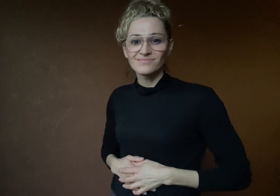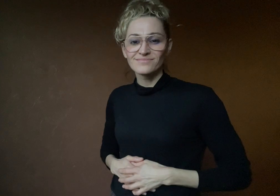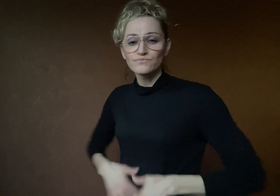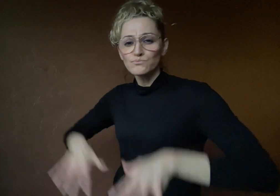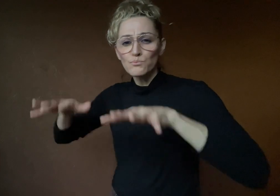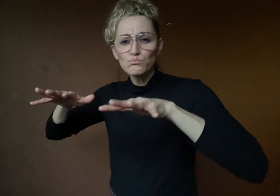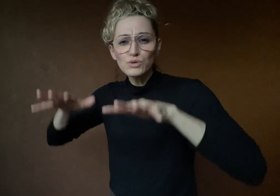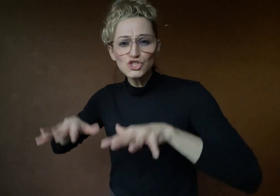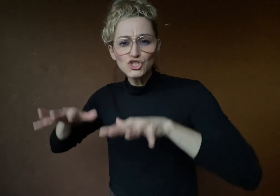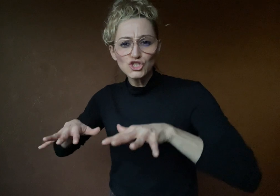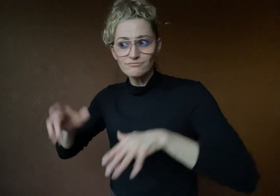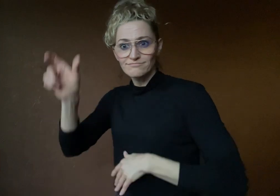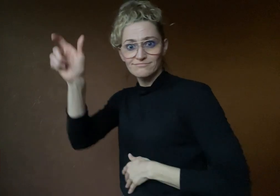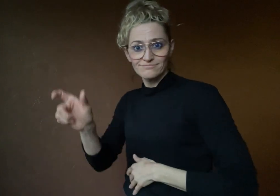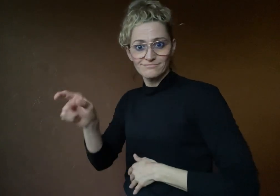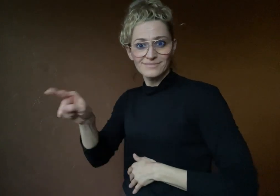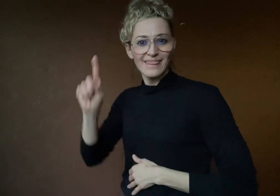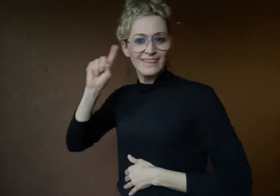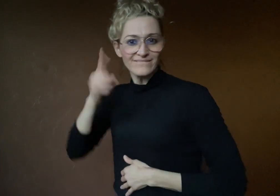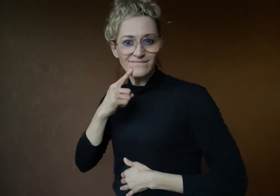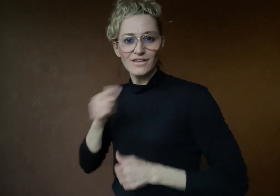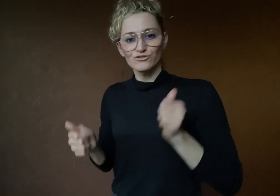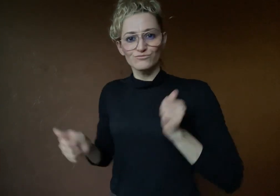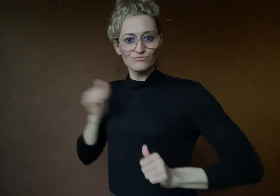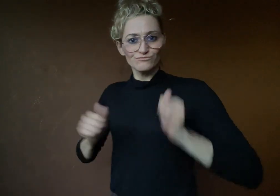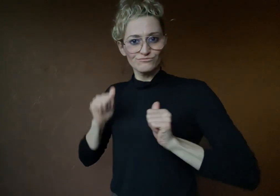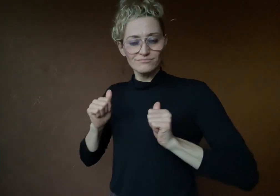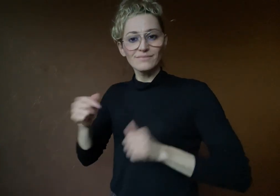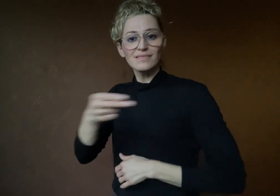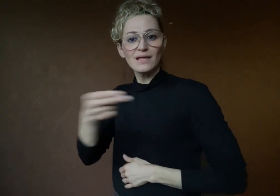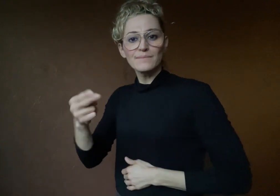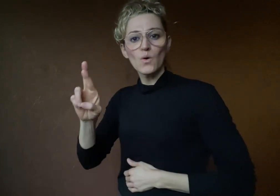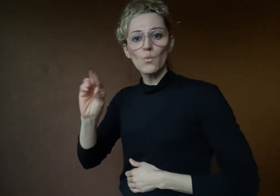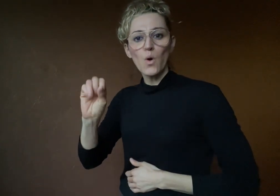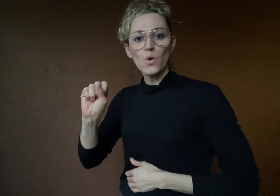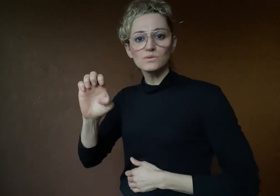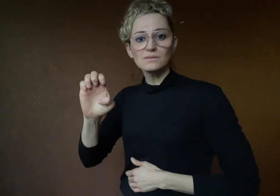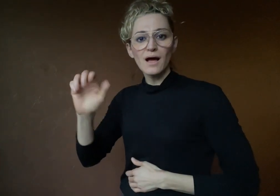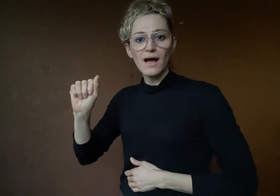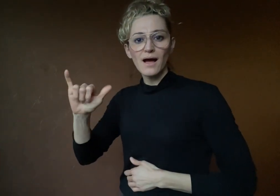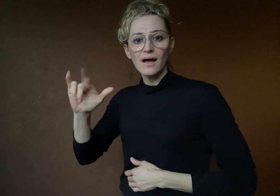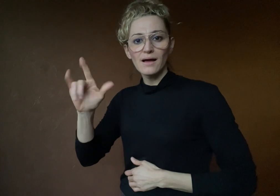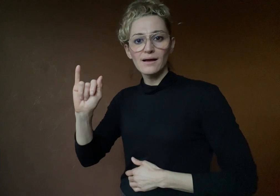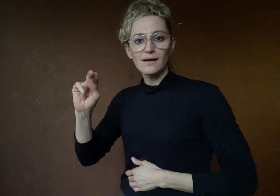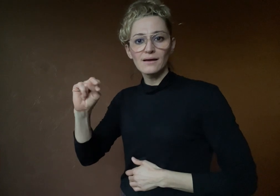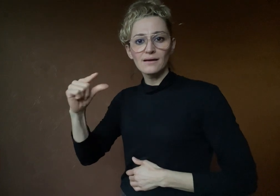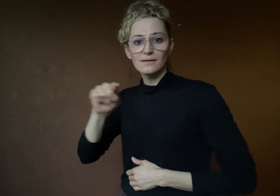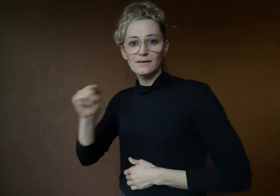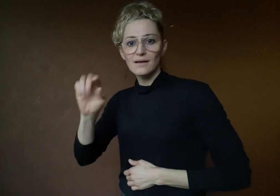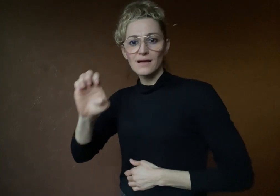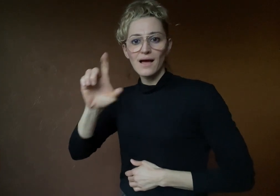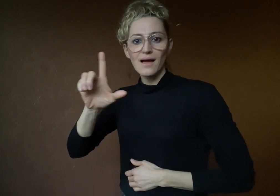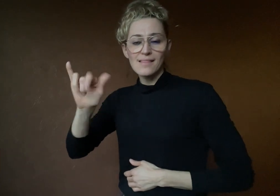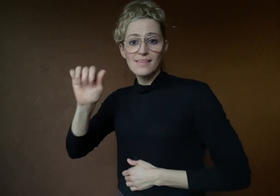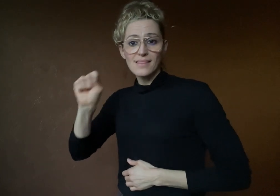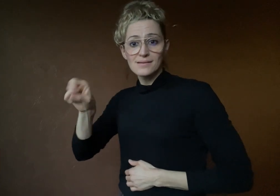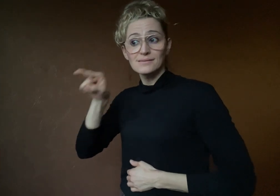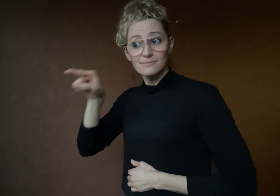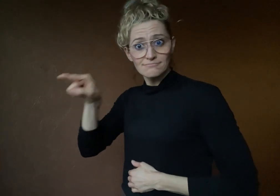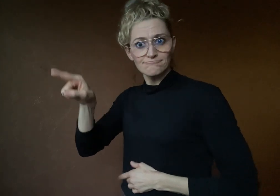British deaf actress Rose Ayling-Ellis from the UK TV Show